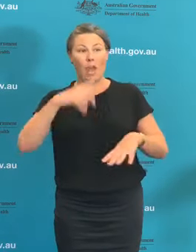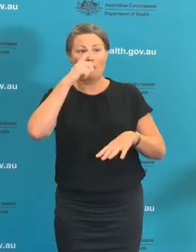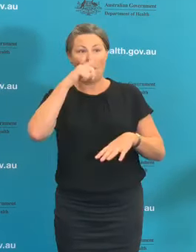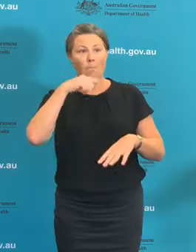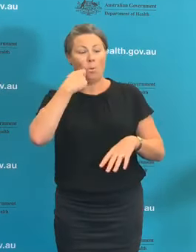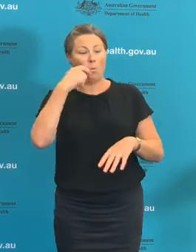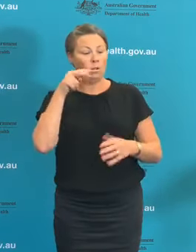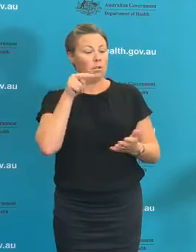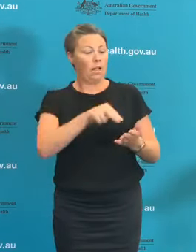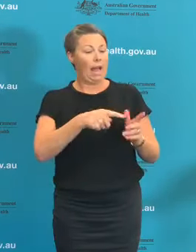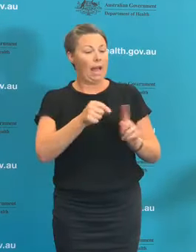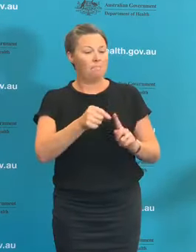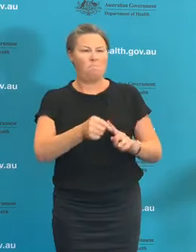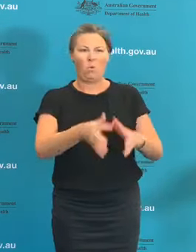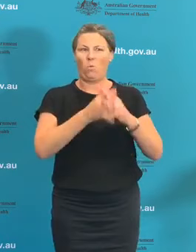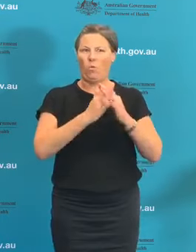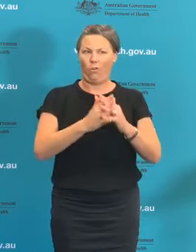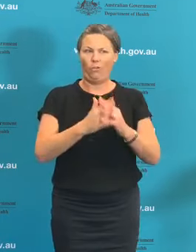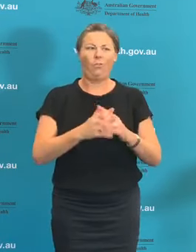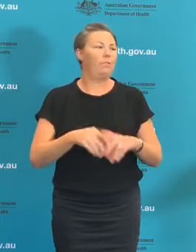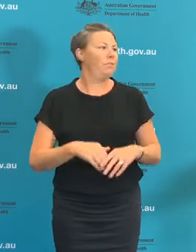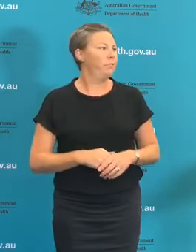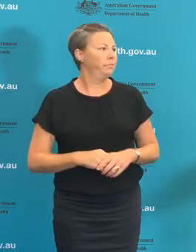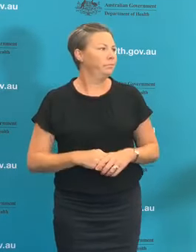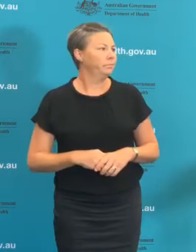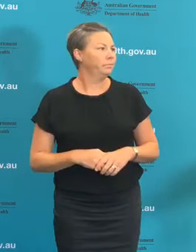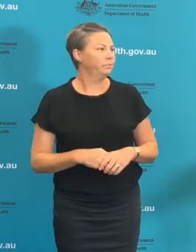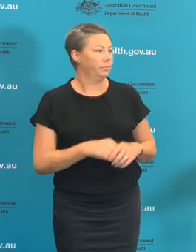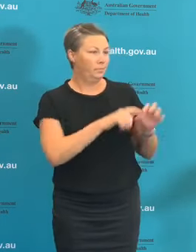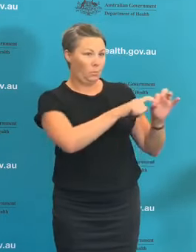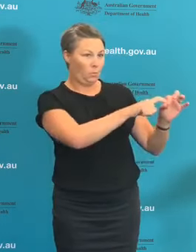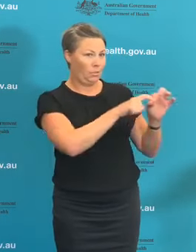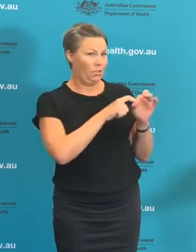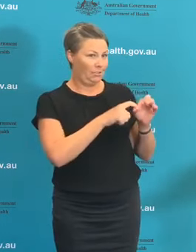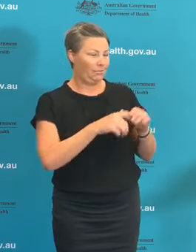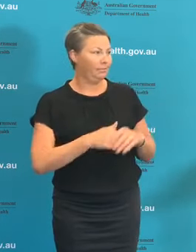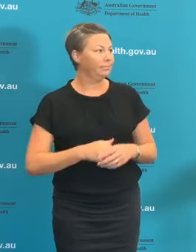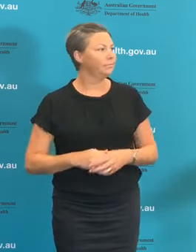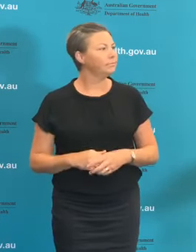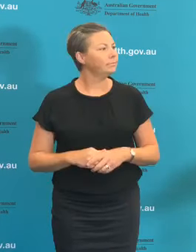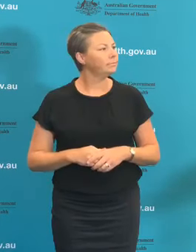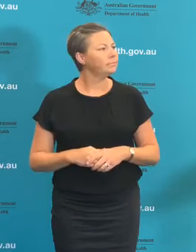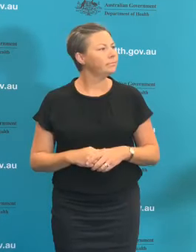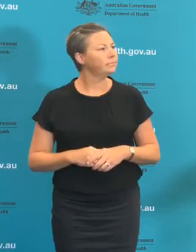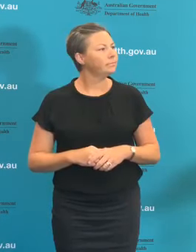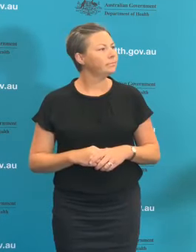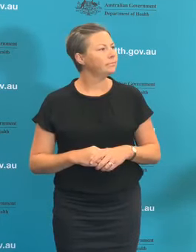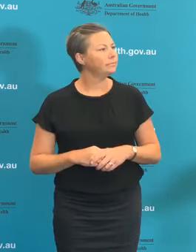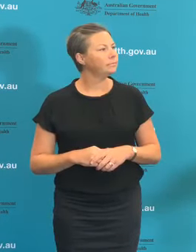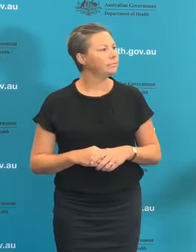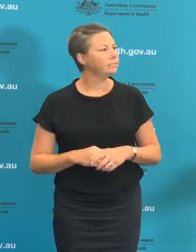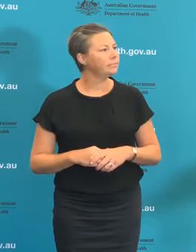What would be the benefits of the World Health Organisation having similar powers to